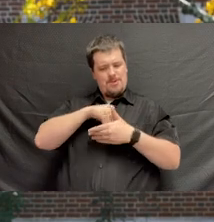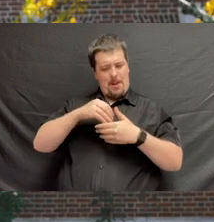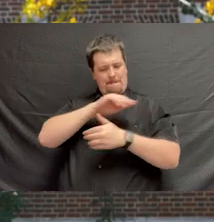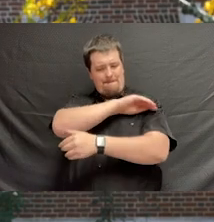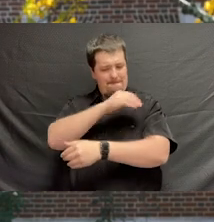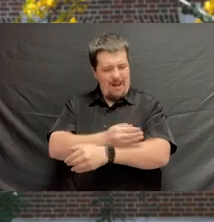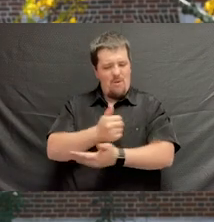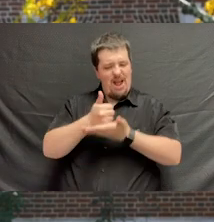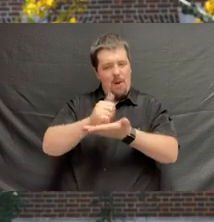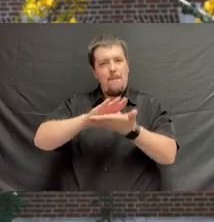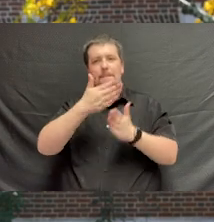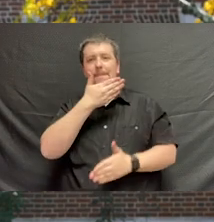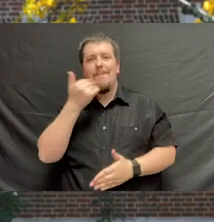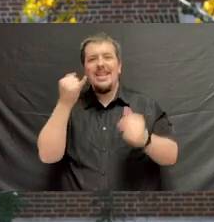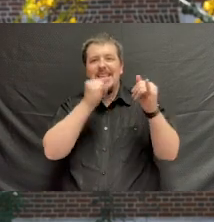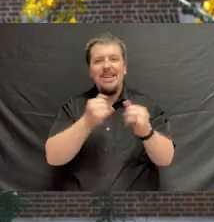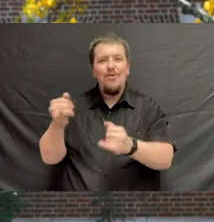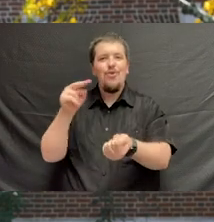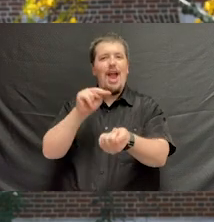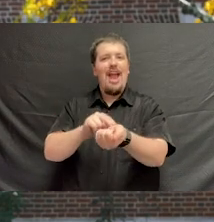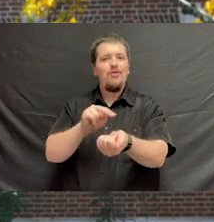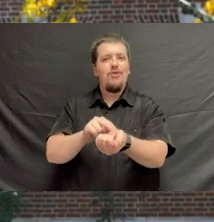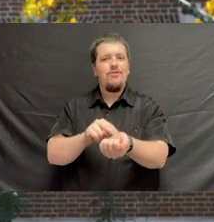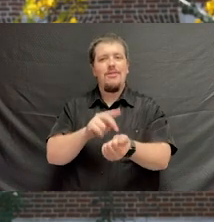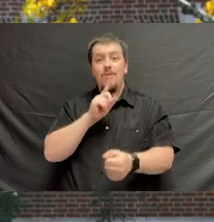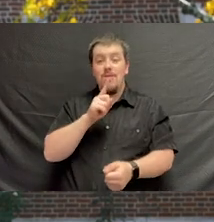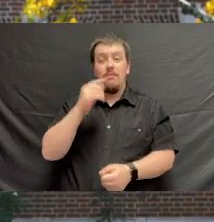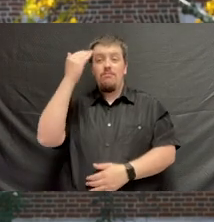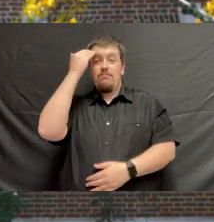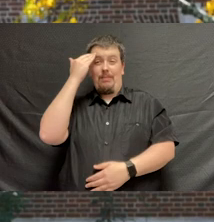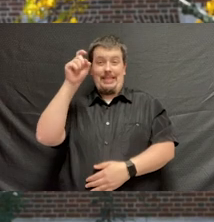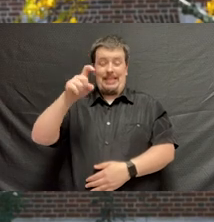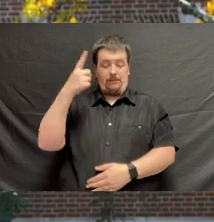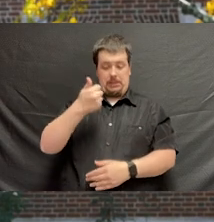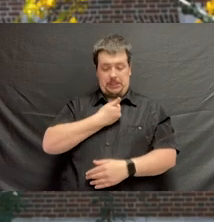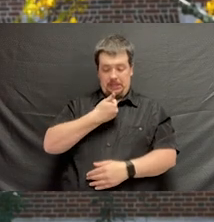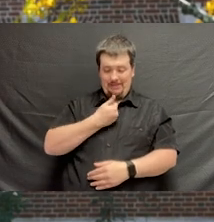will help you to be the best individual and nurse. Being conscious of the need for self care